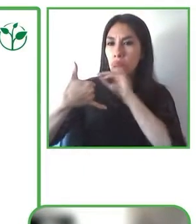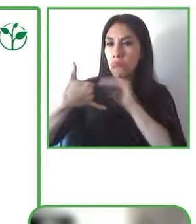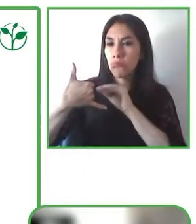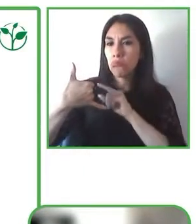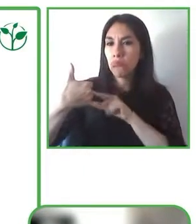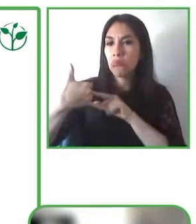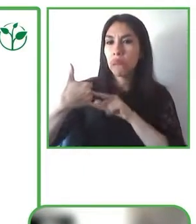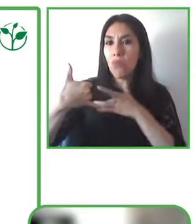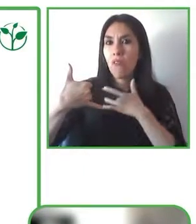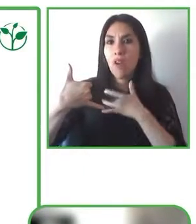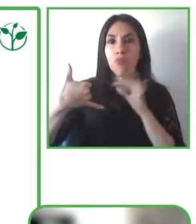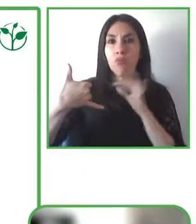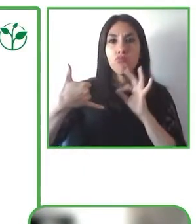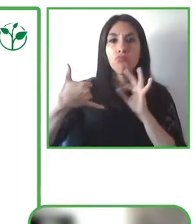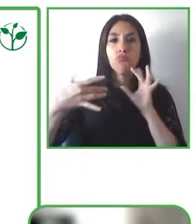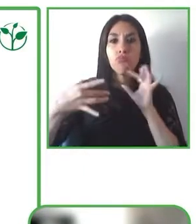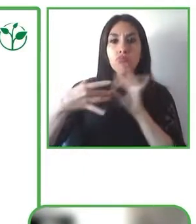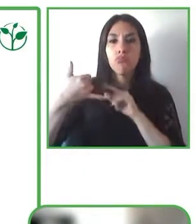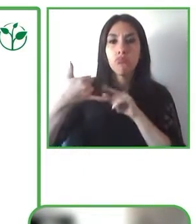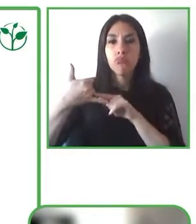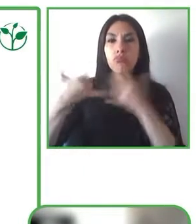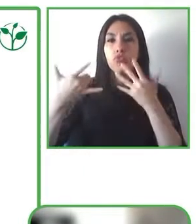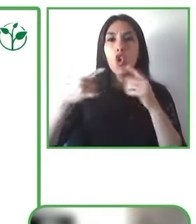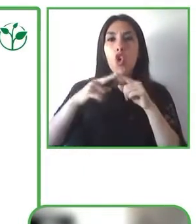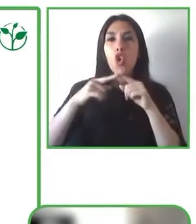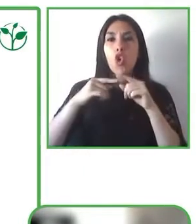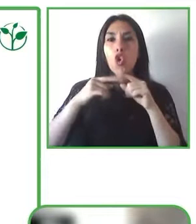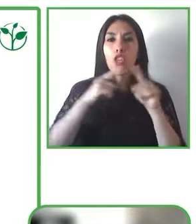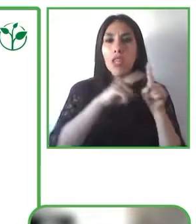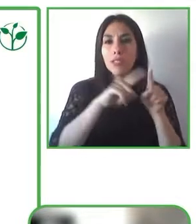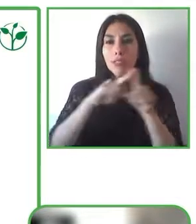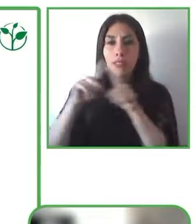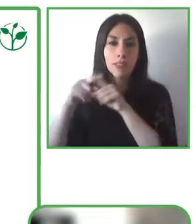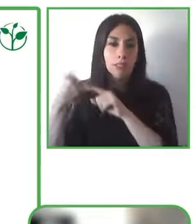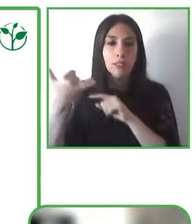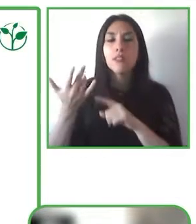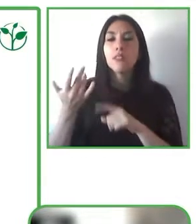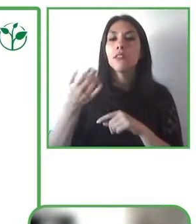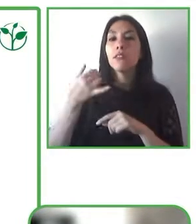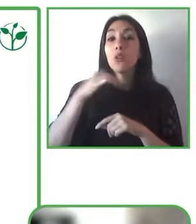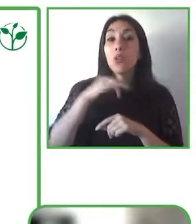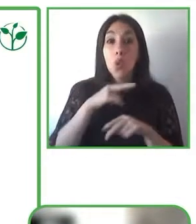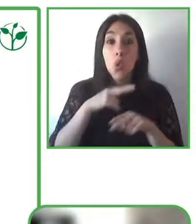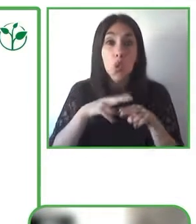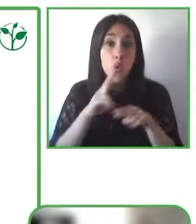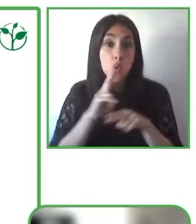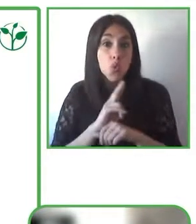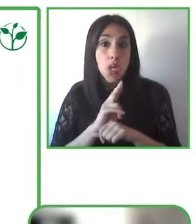So, these are also available and they help to address that gap that exists in terms of